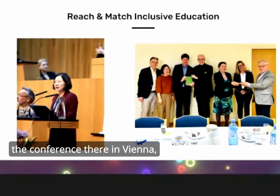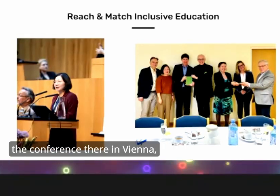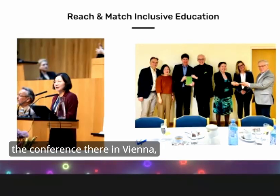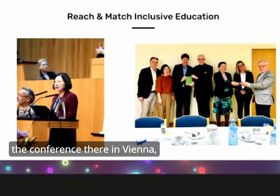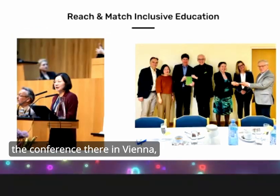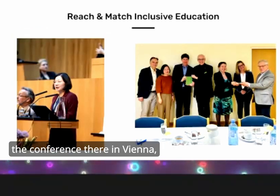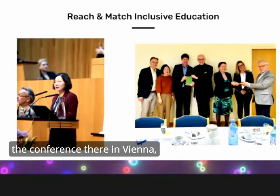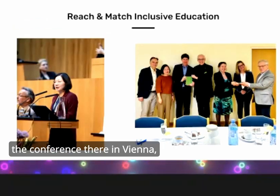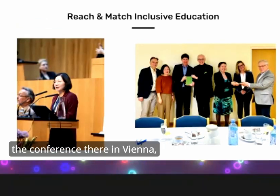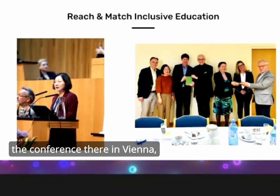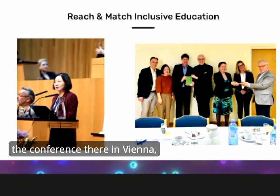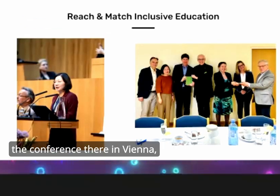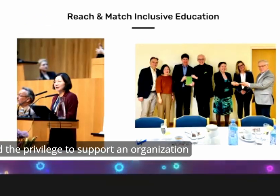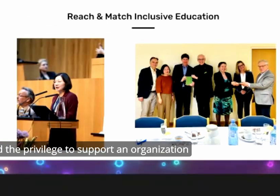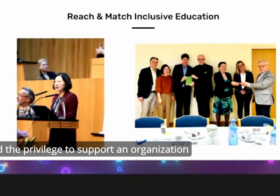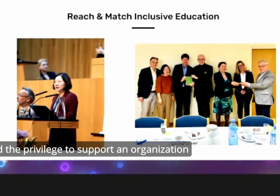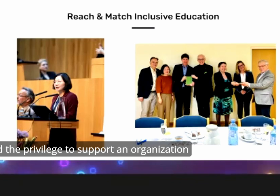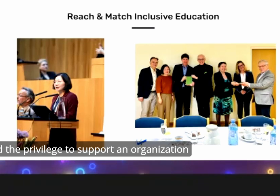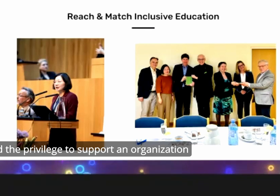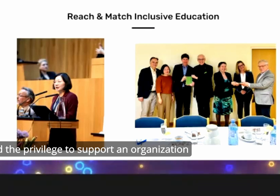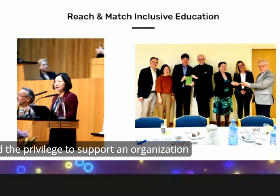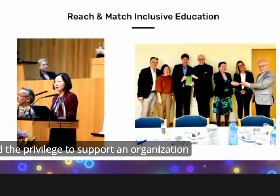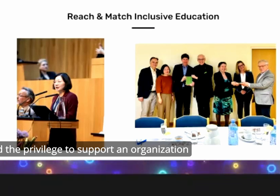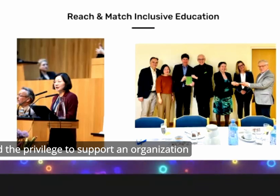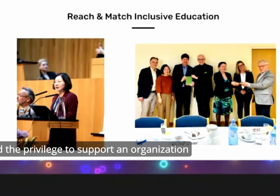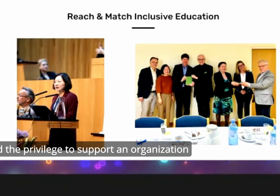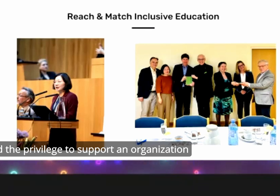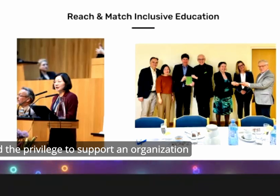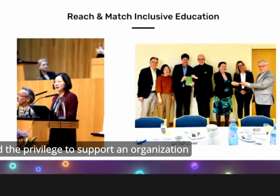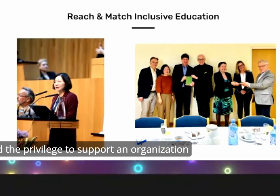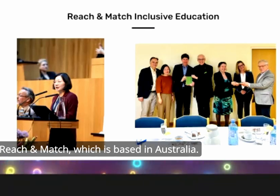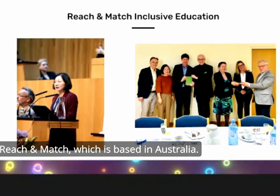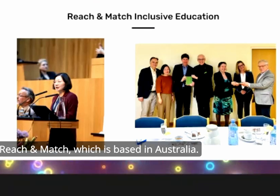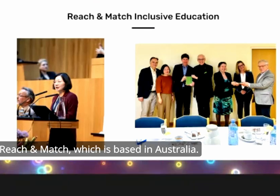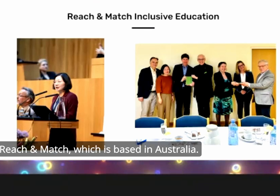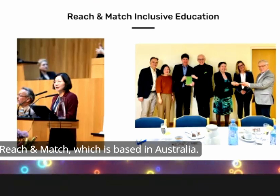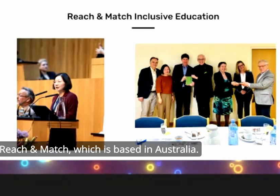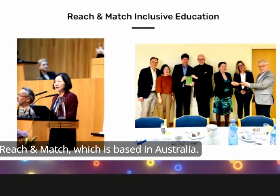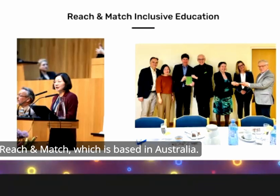the conference there in Vienna I had the privilege to support a organization called reach and match